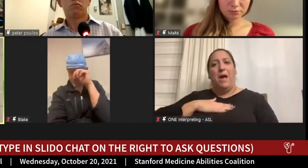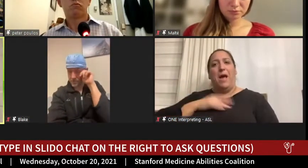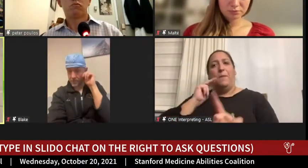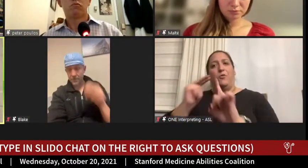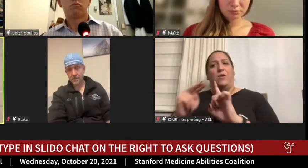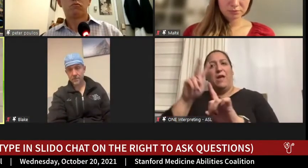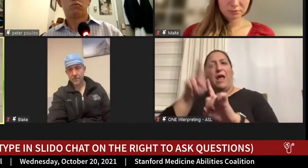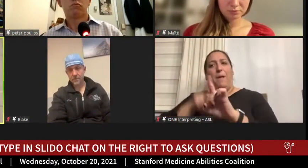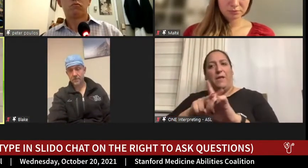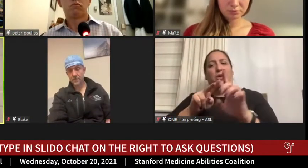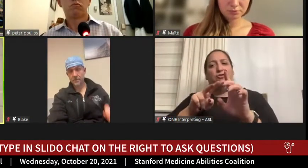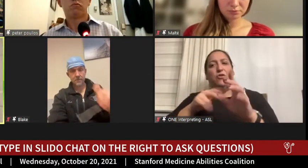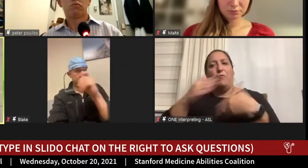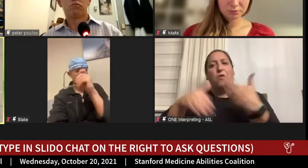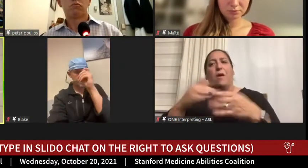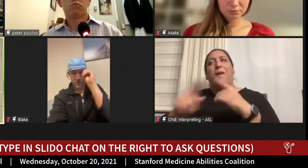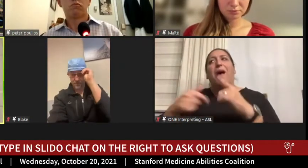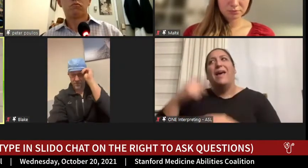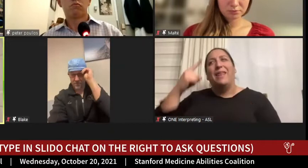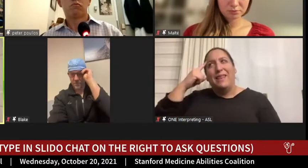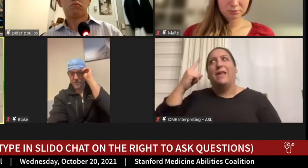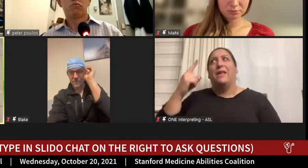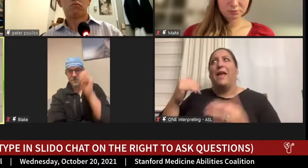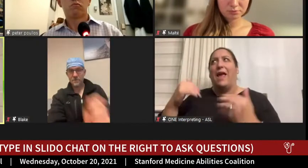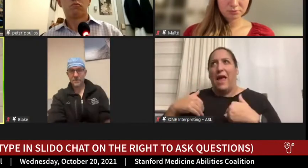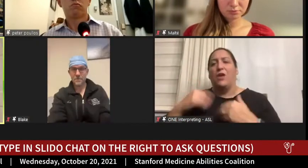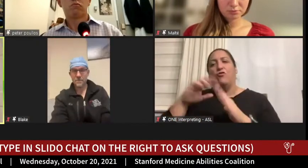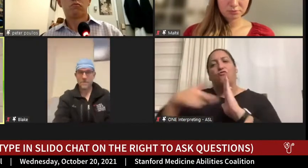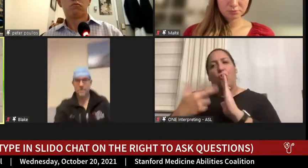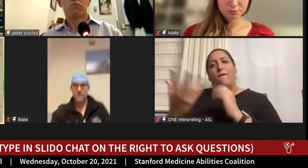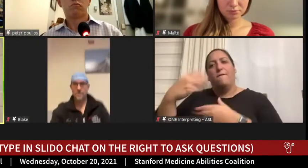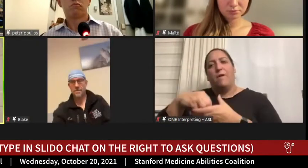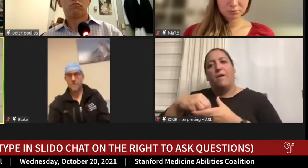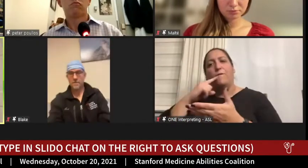and I do think it had a role in the school's perceptions of me.